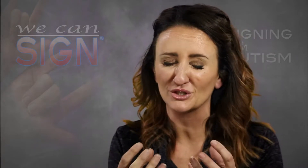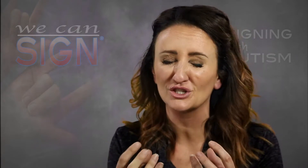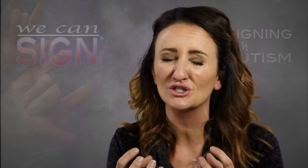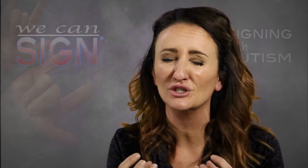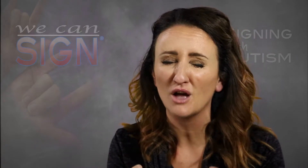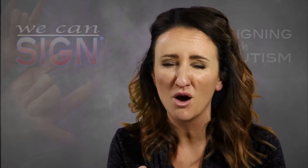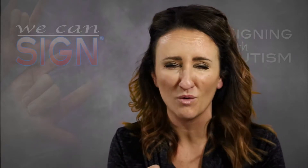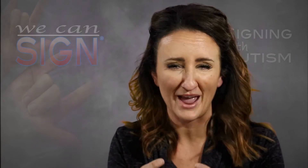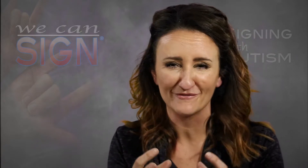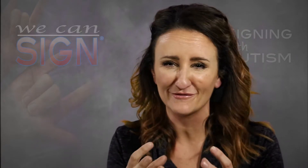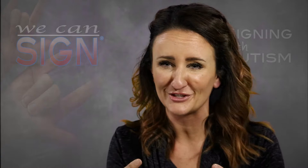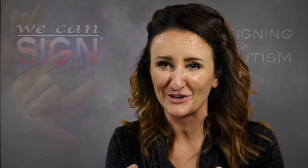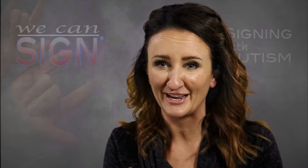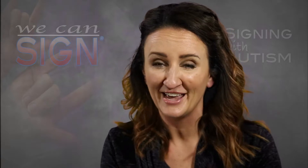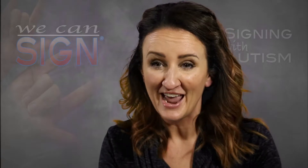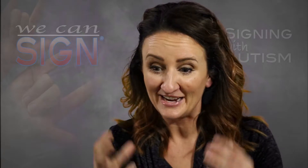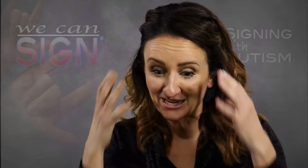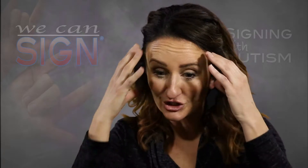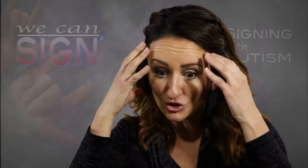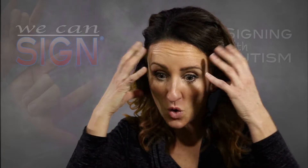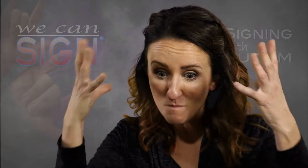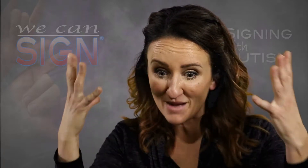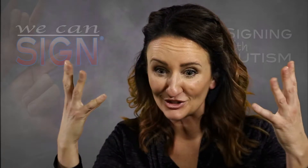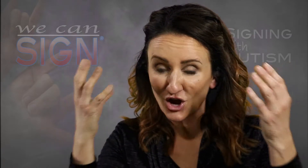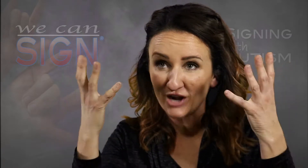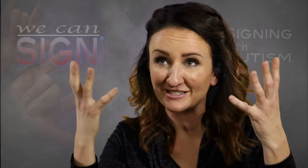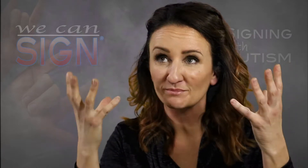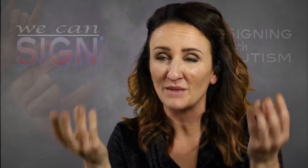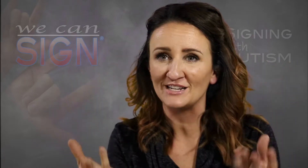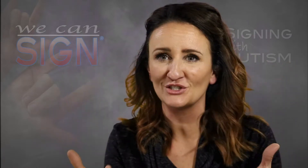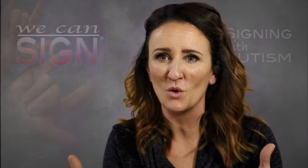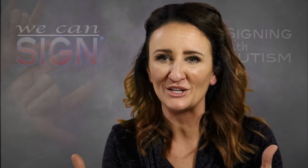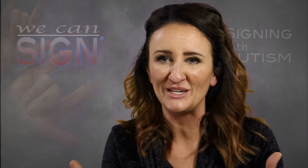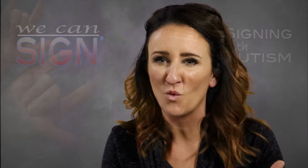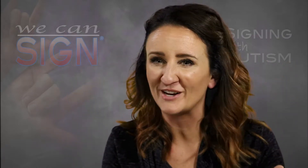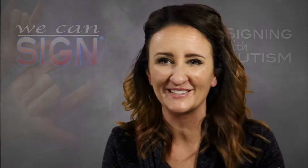was slow and frustrating. He had so much on his mind, so much he wanted to